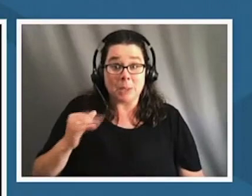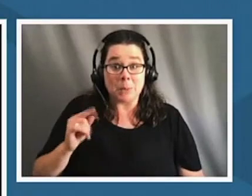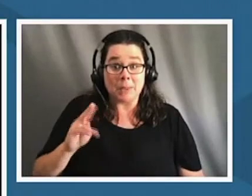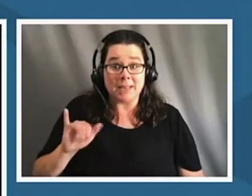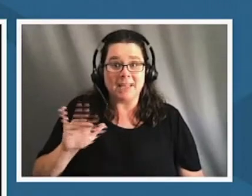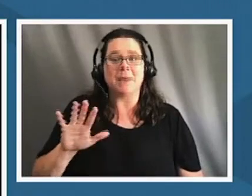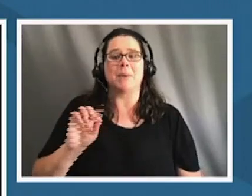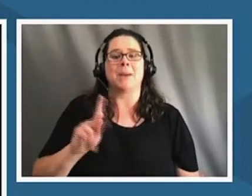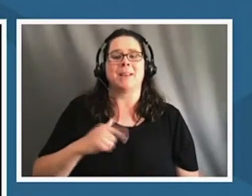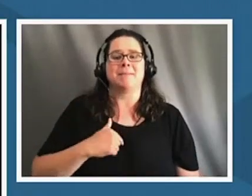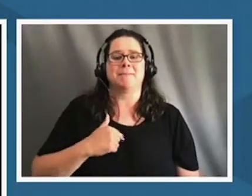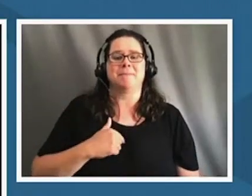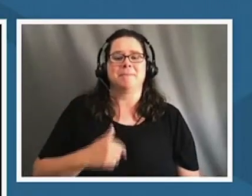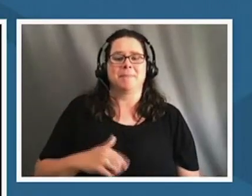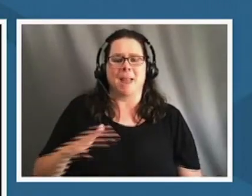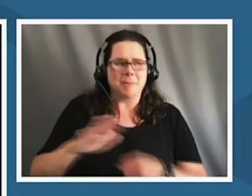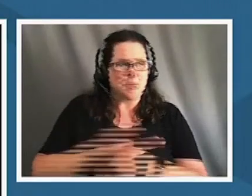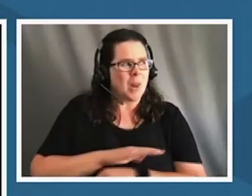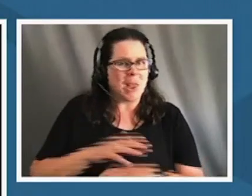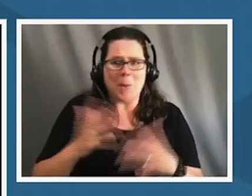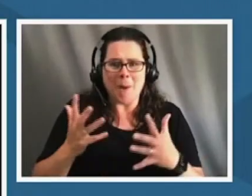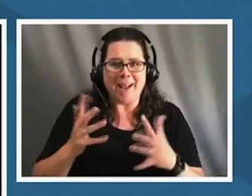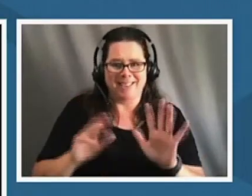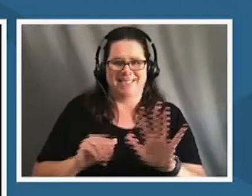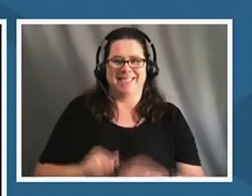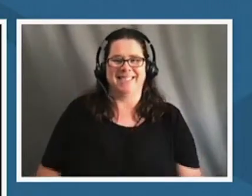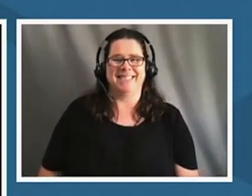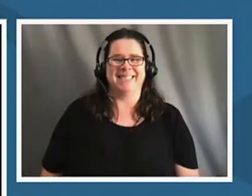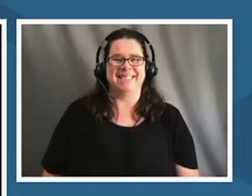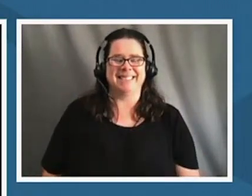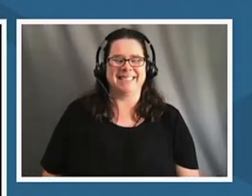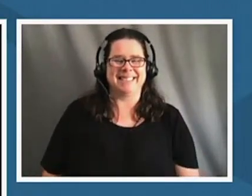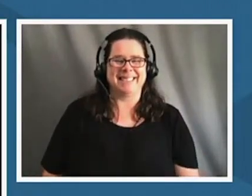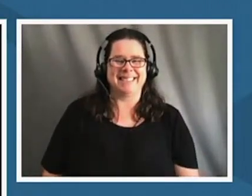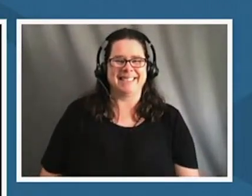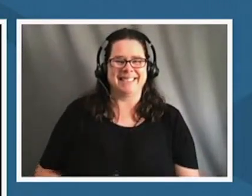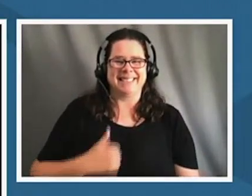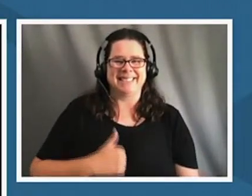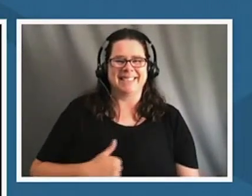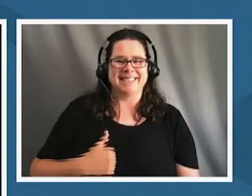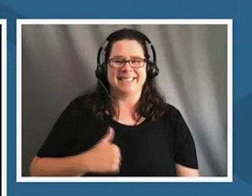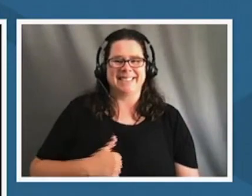totally was like what um